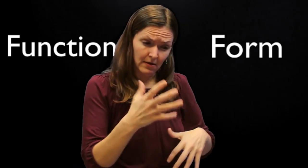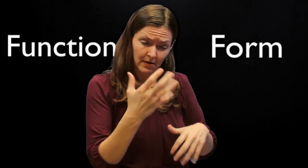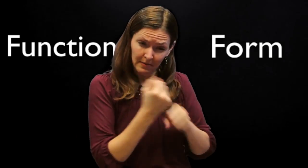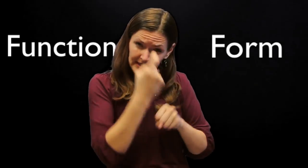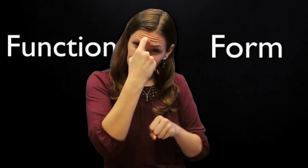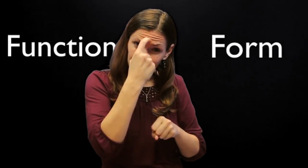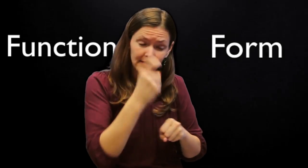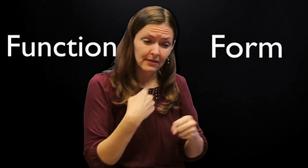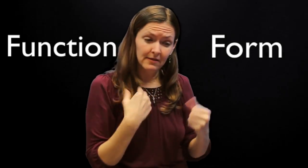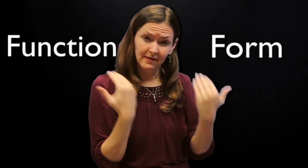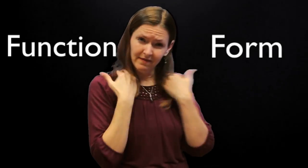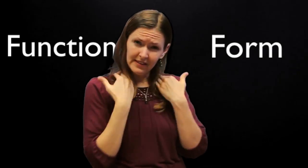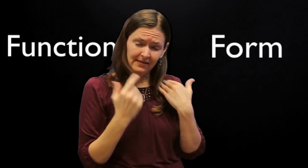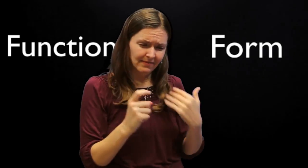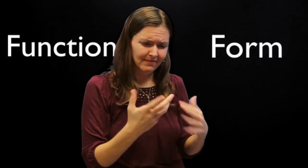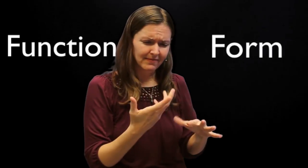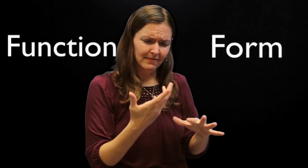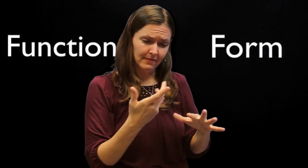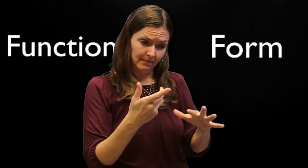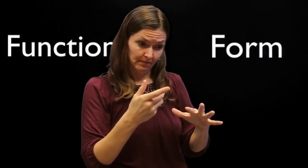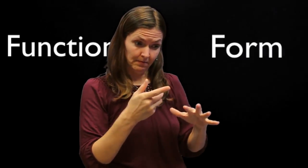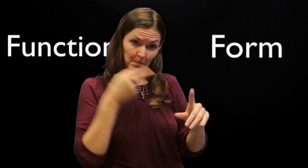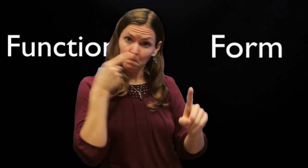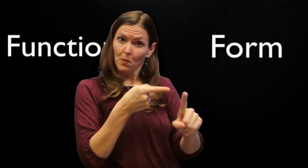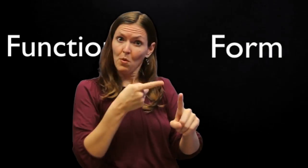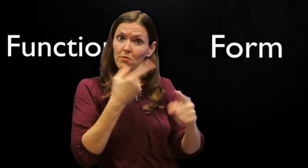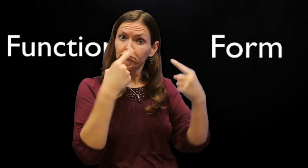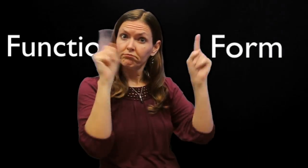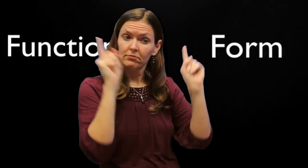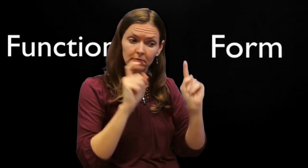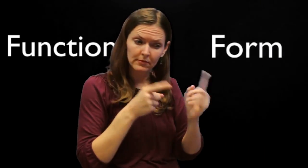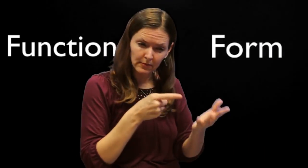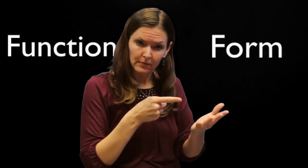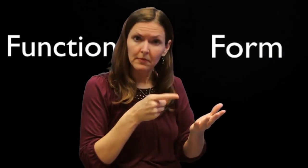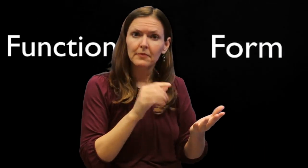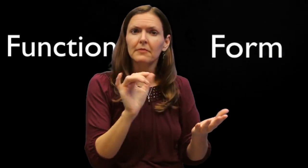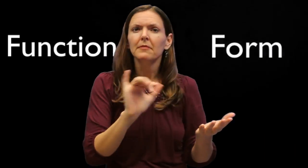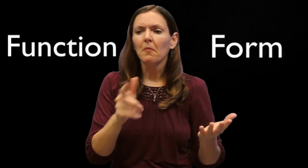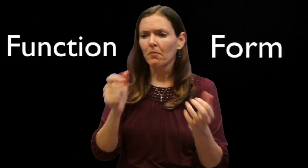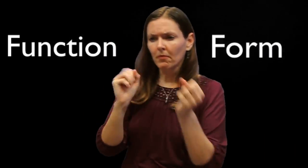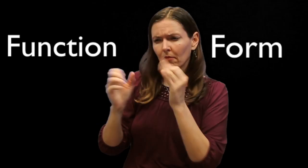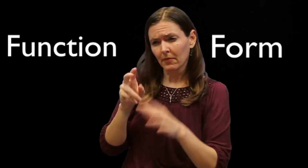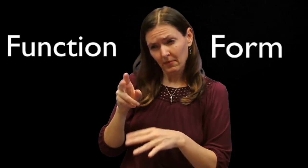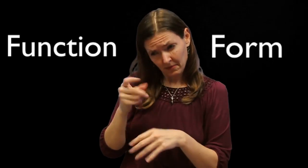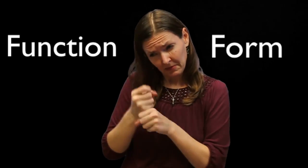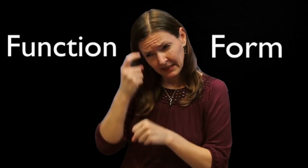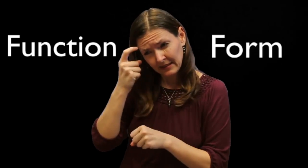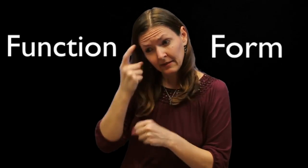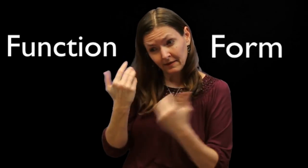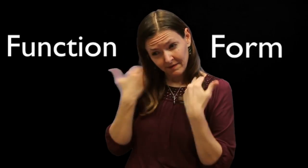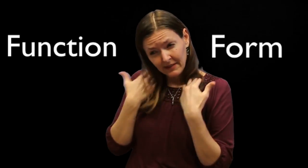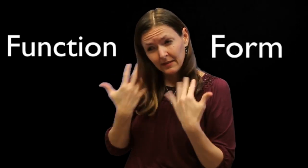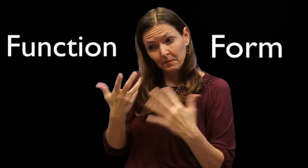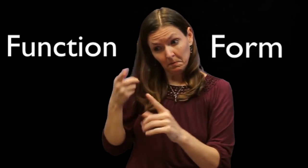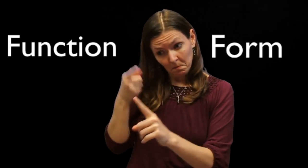Does it make sense? Are the readers convinced? Does the writer succeed in their goals? The same analogy applies to a signed lecture. Does the presenter make sense? Are the readers convinced?